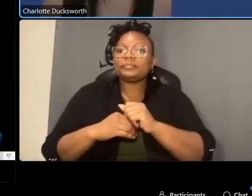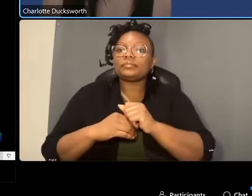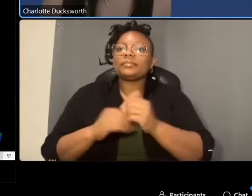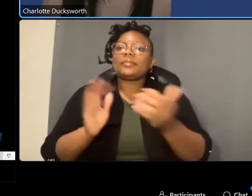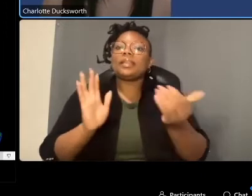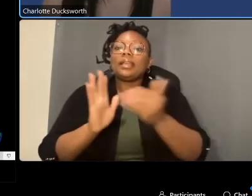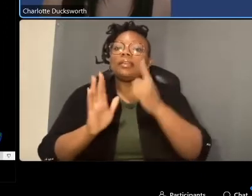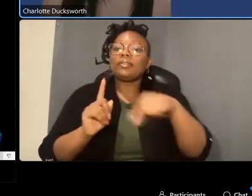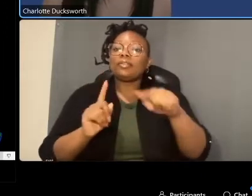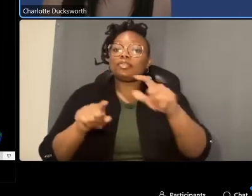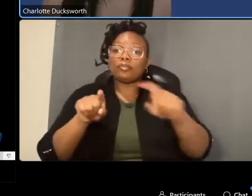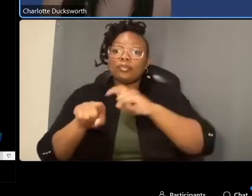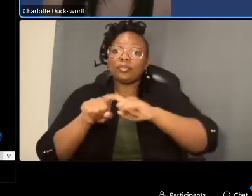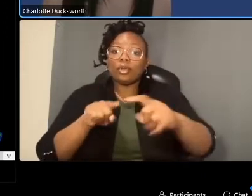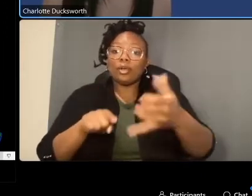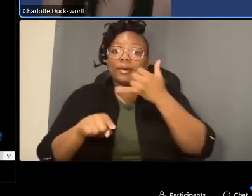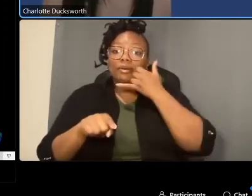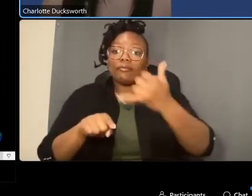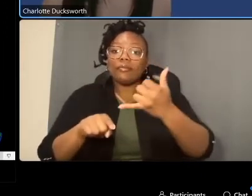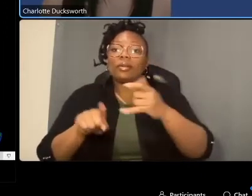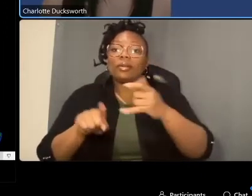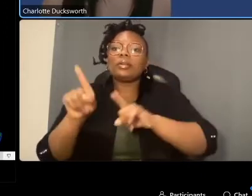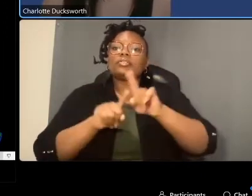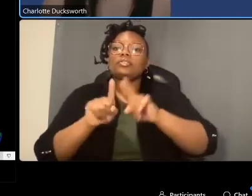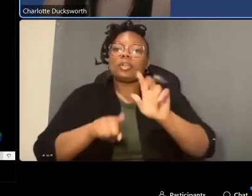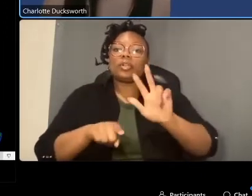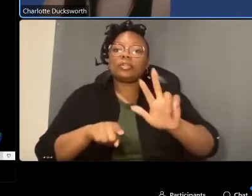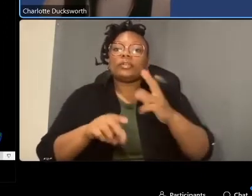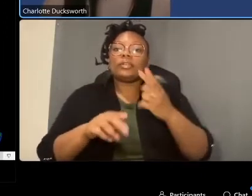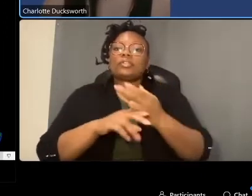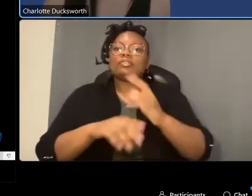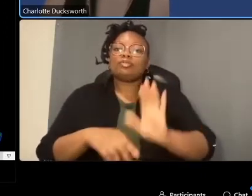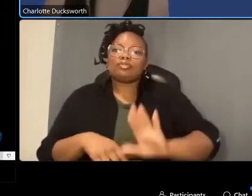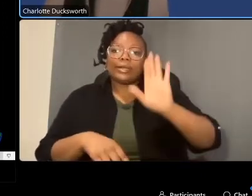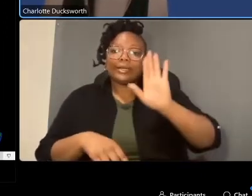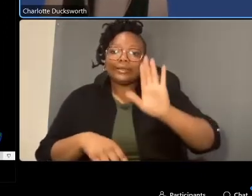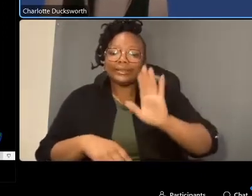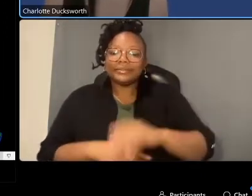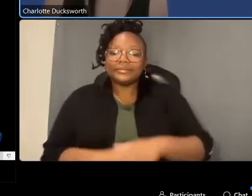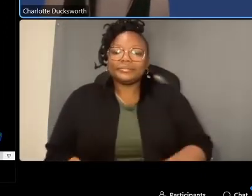of you that dialed in by phone just dial star 3 to use the raise hand function next slide